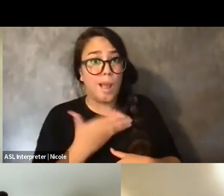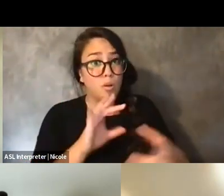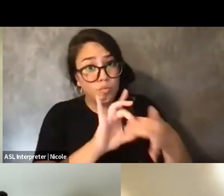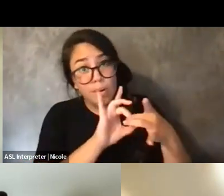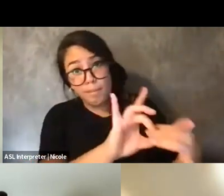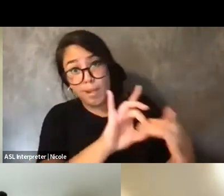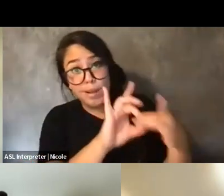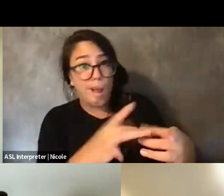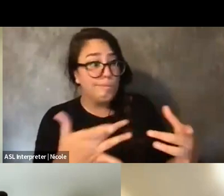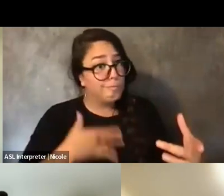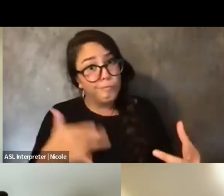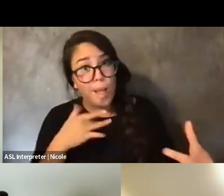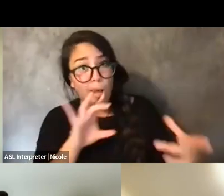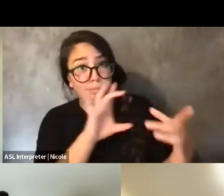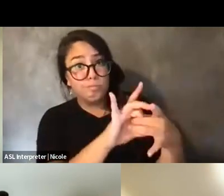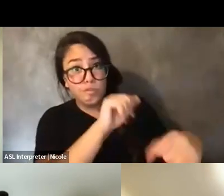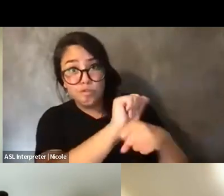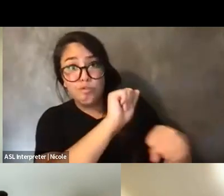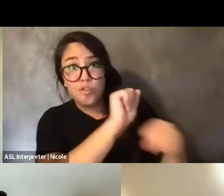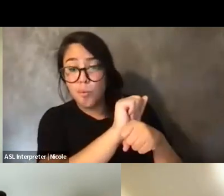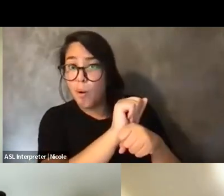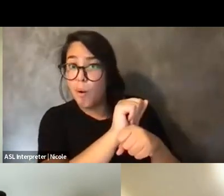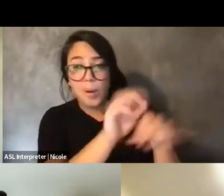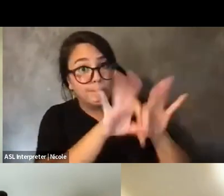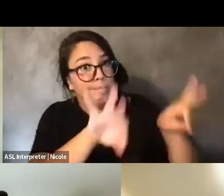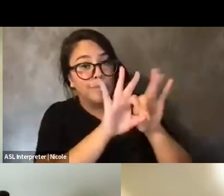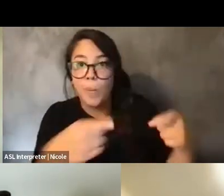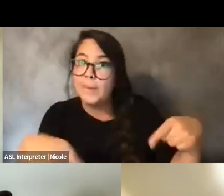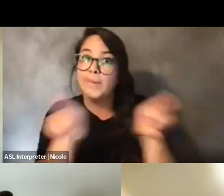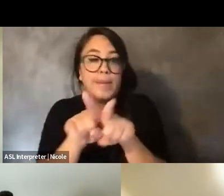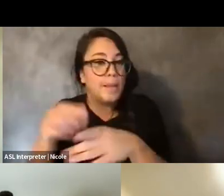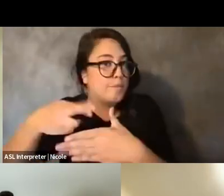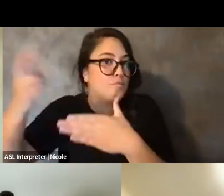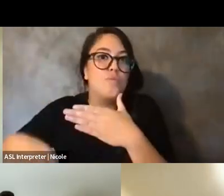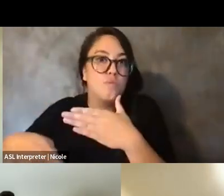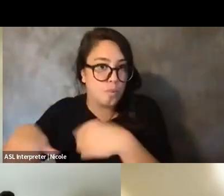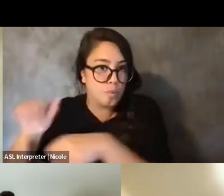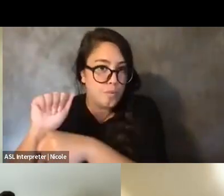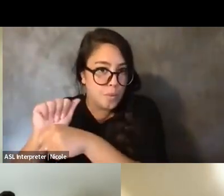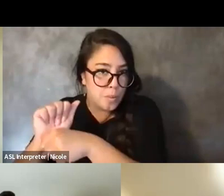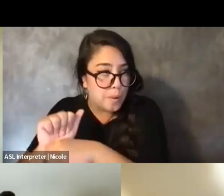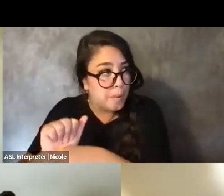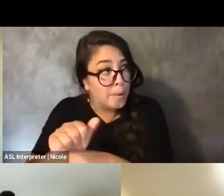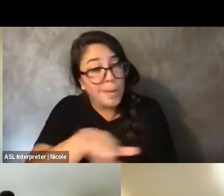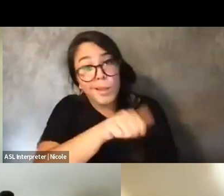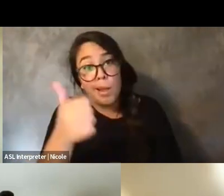And then, another thing I think that comes to mind is, like, asking for what you need,